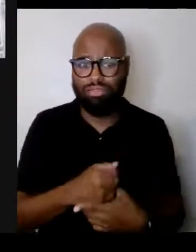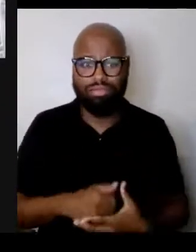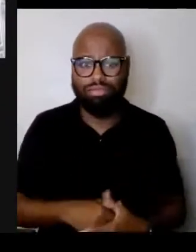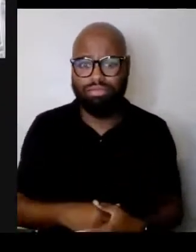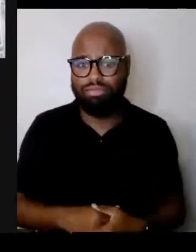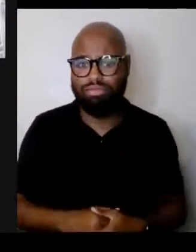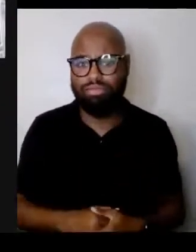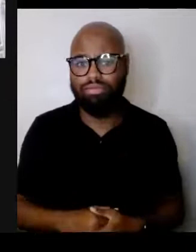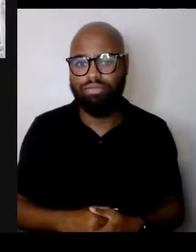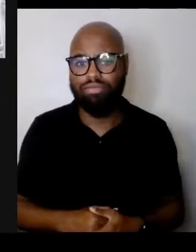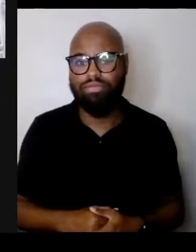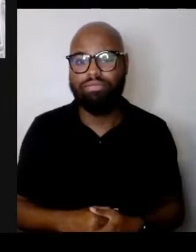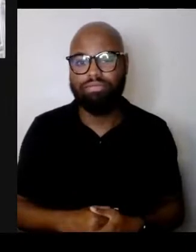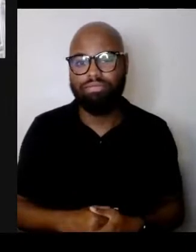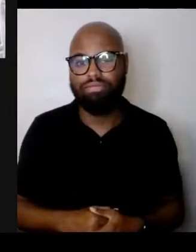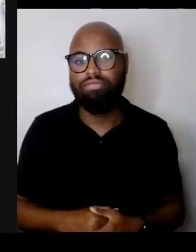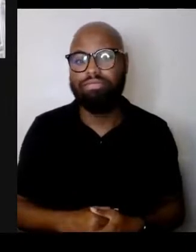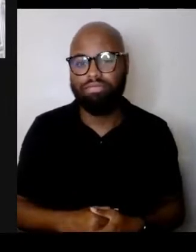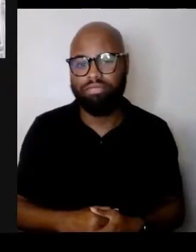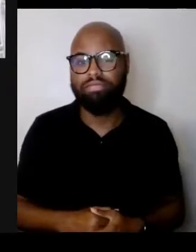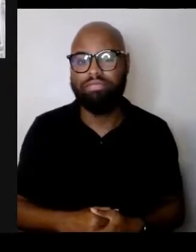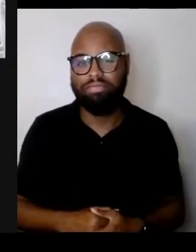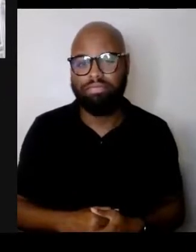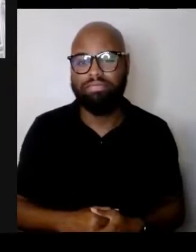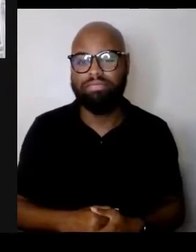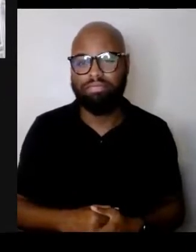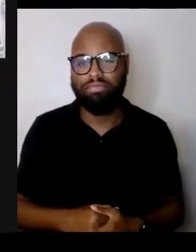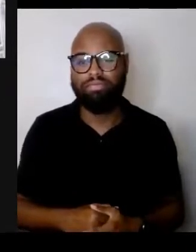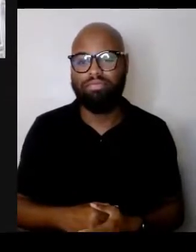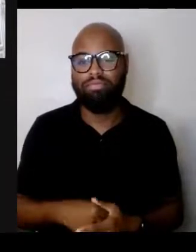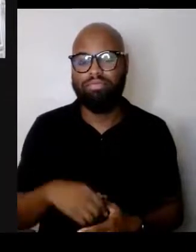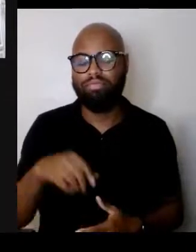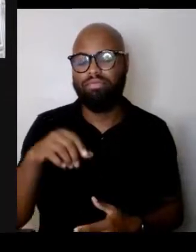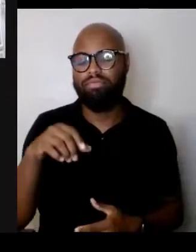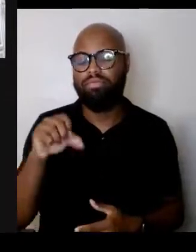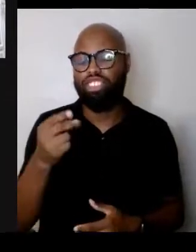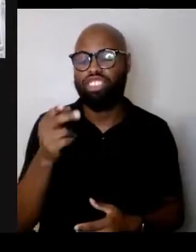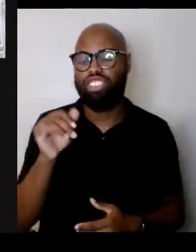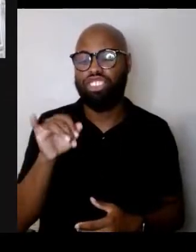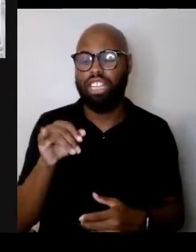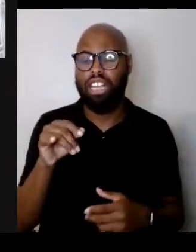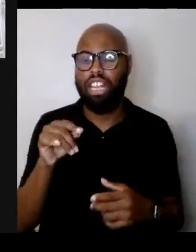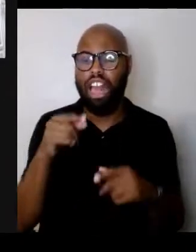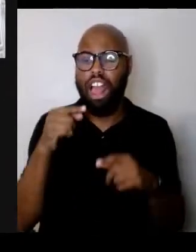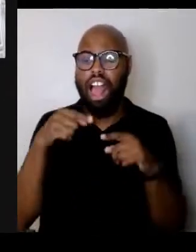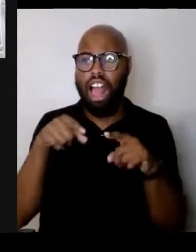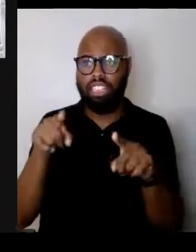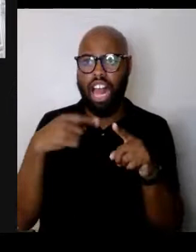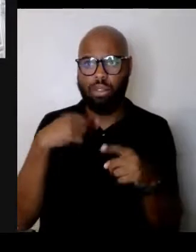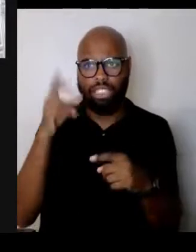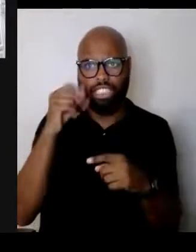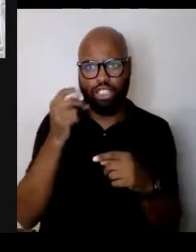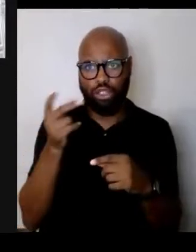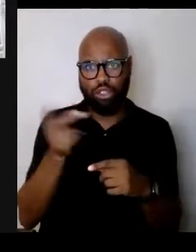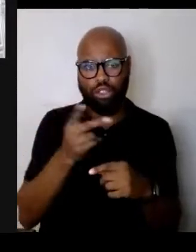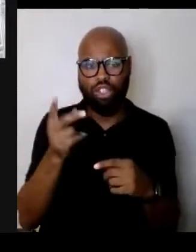I want to ask you, as I've been listening to you, I've heard several of you talk about the importance of hope